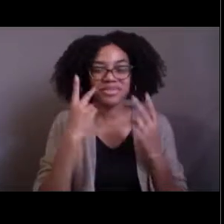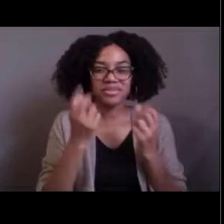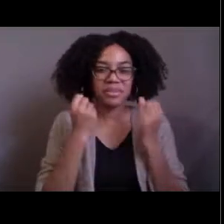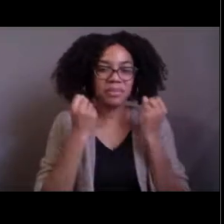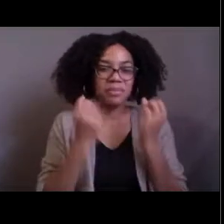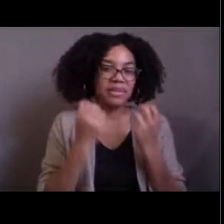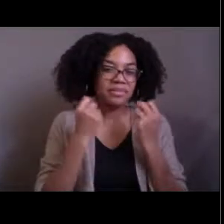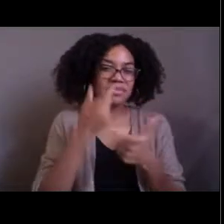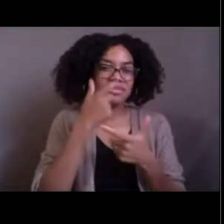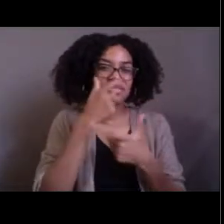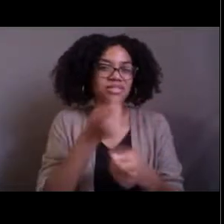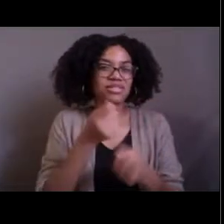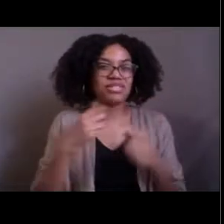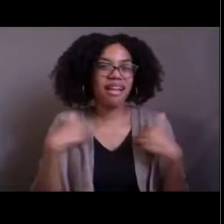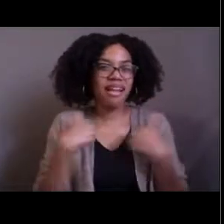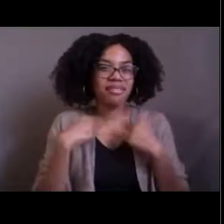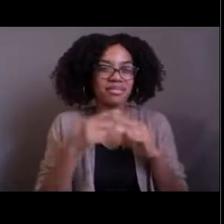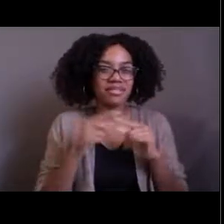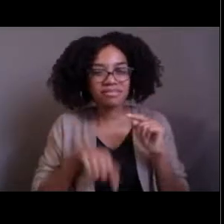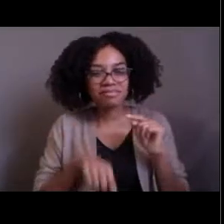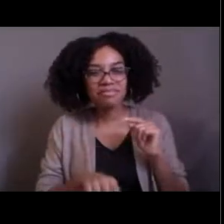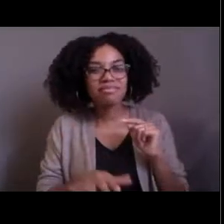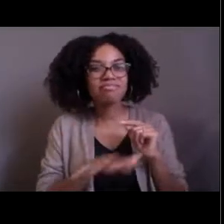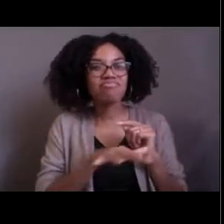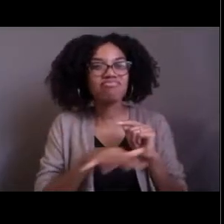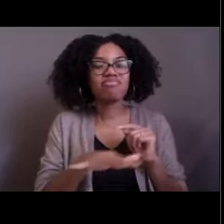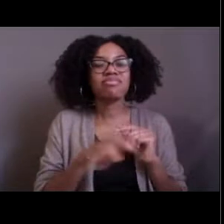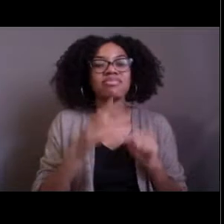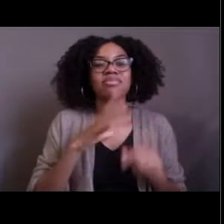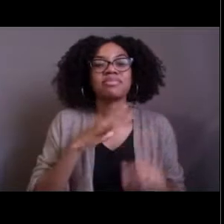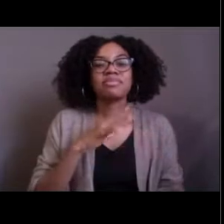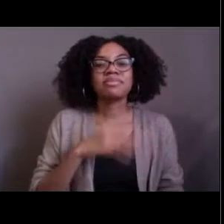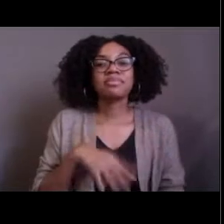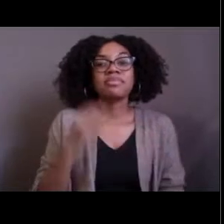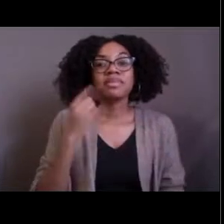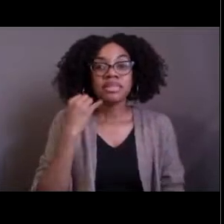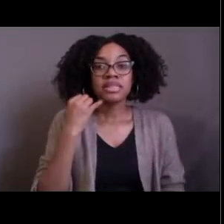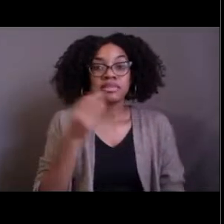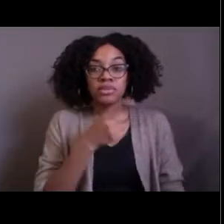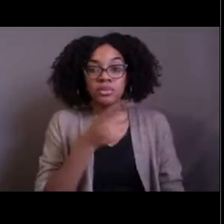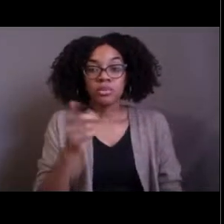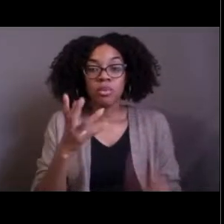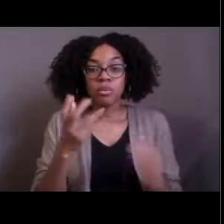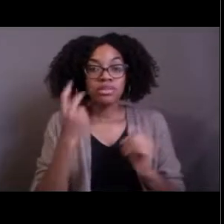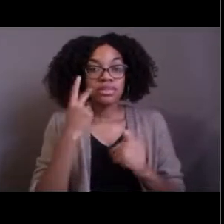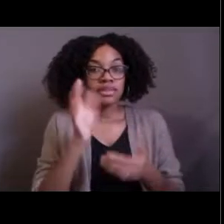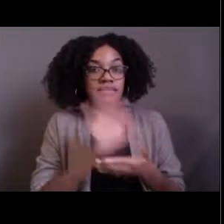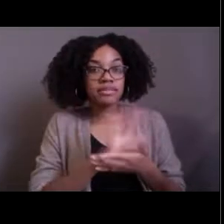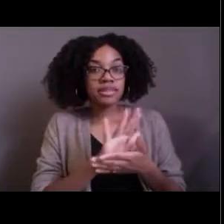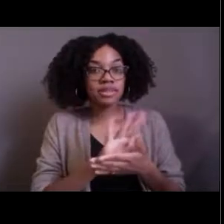So if you want those videos, some of them will be listed under our resources.